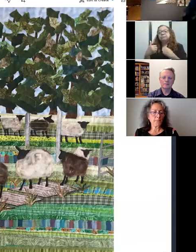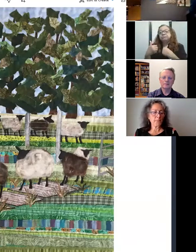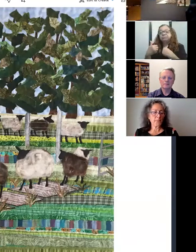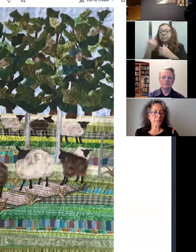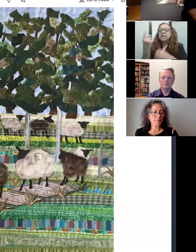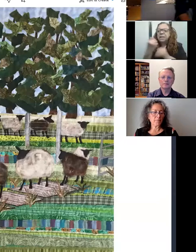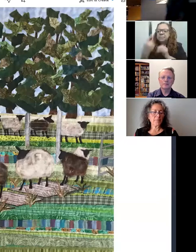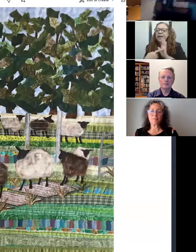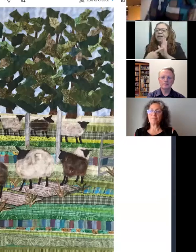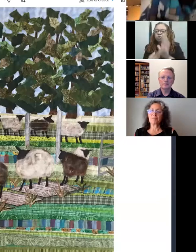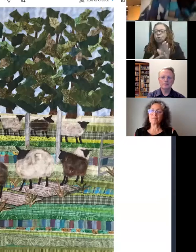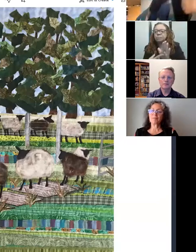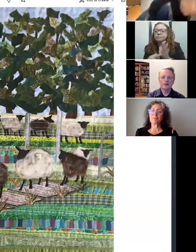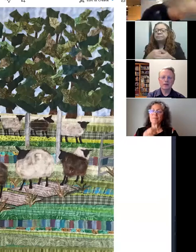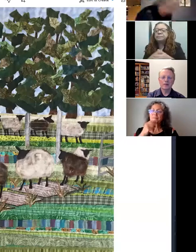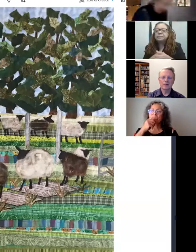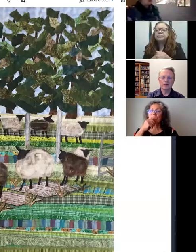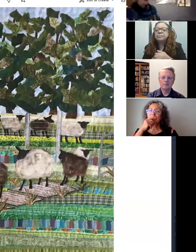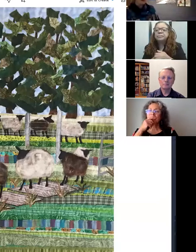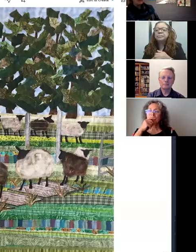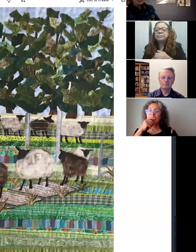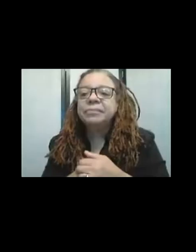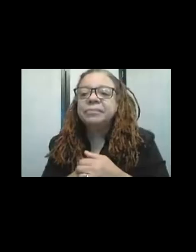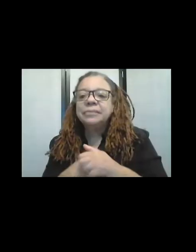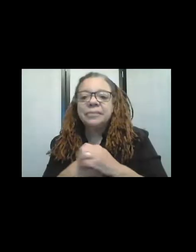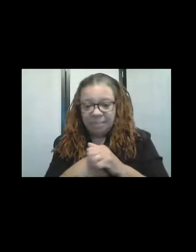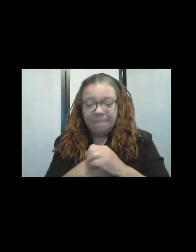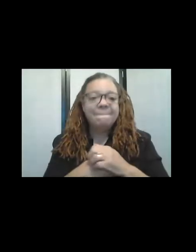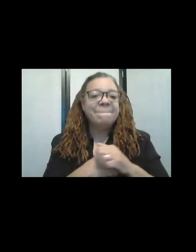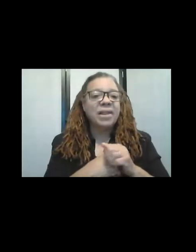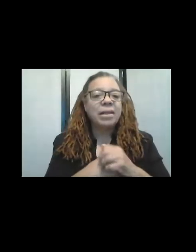well, I don't know, um, it's, there's...